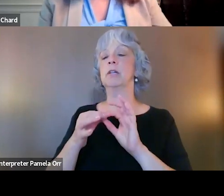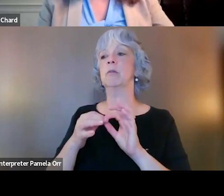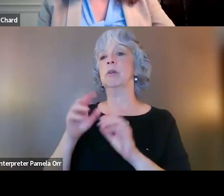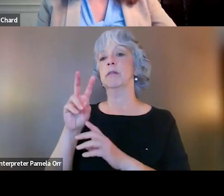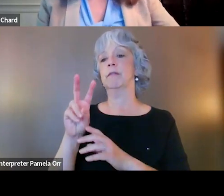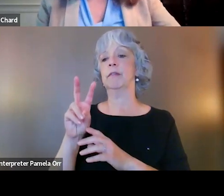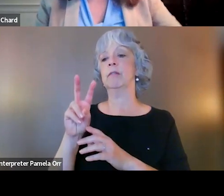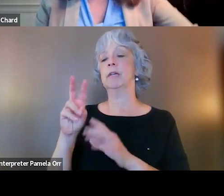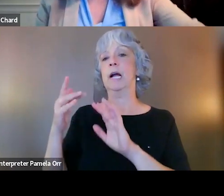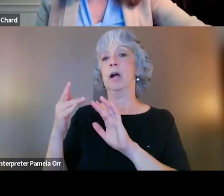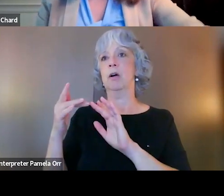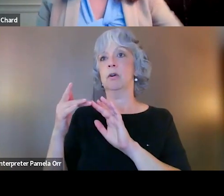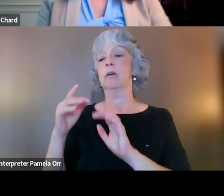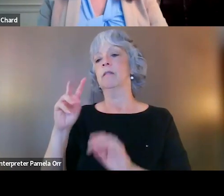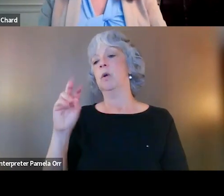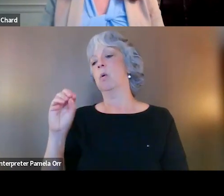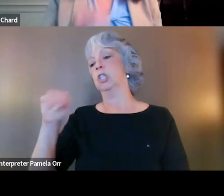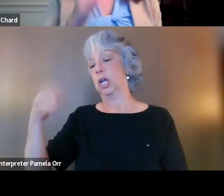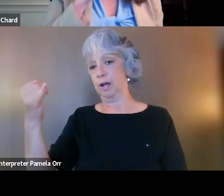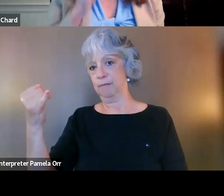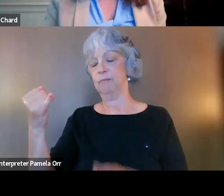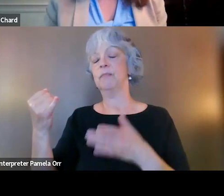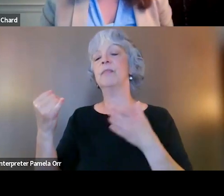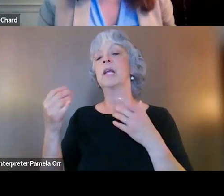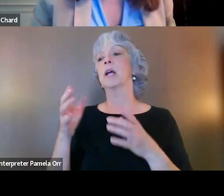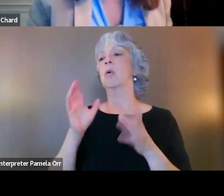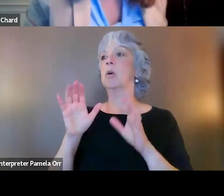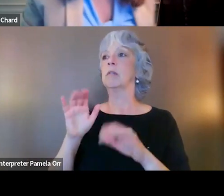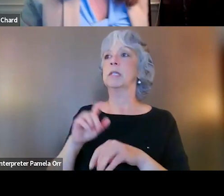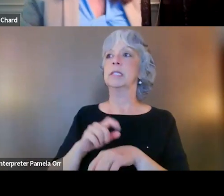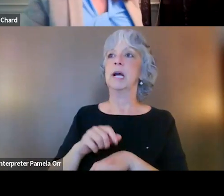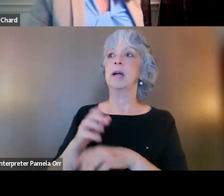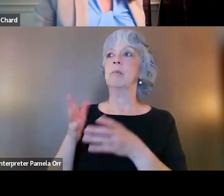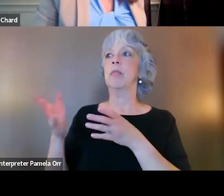They conduct warm handoffs all the time that police officers are trained to ask about veteran status.